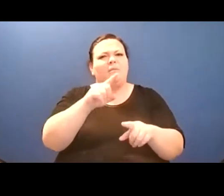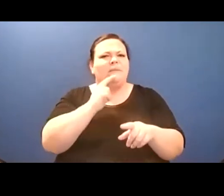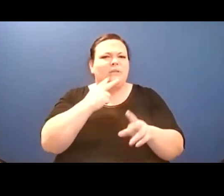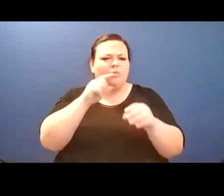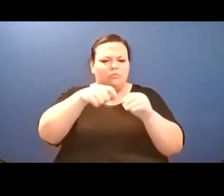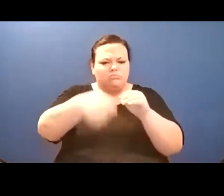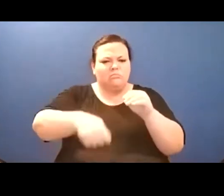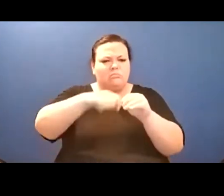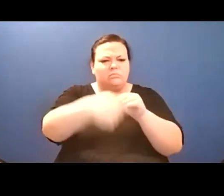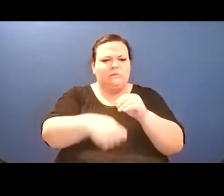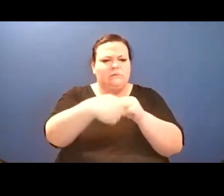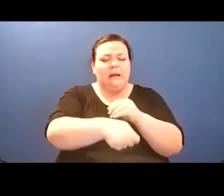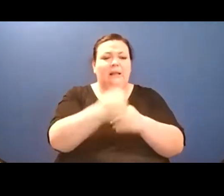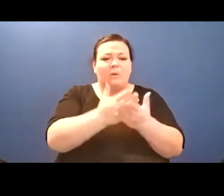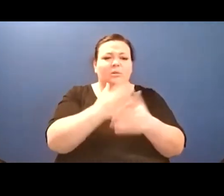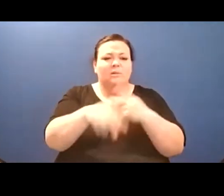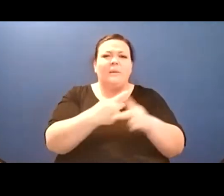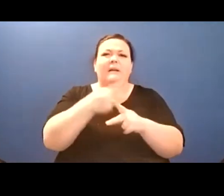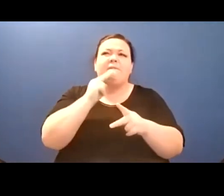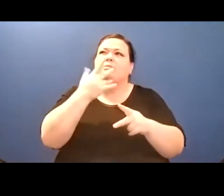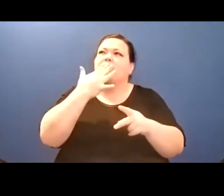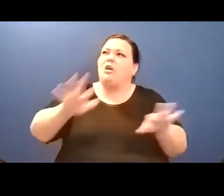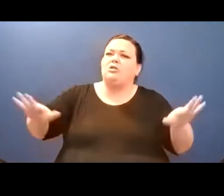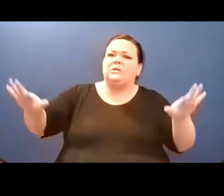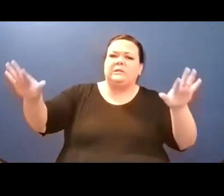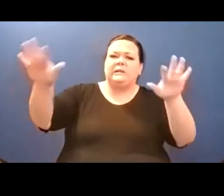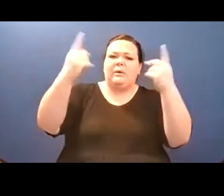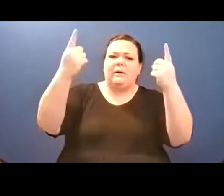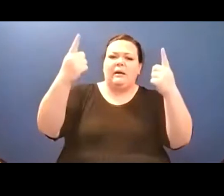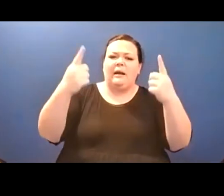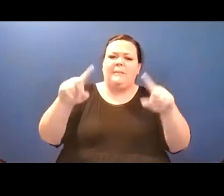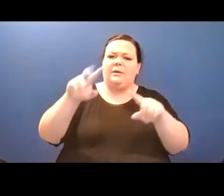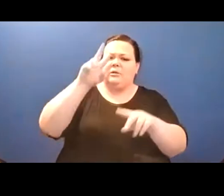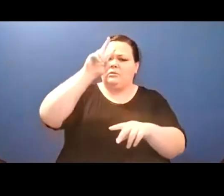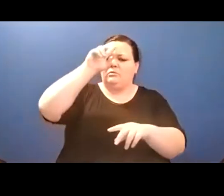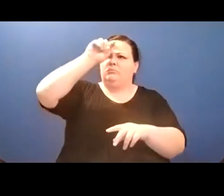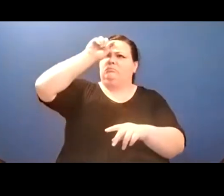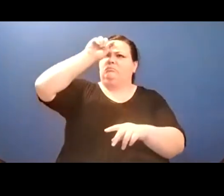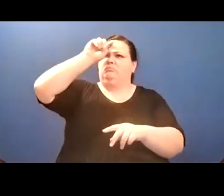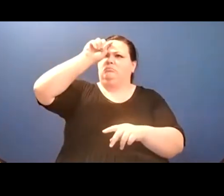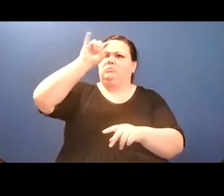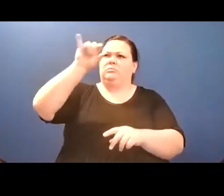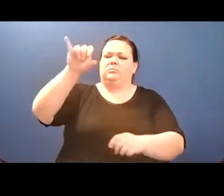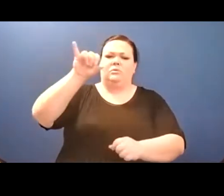You had so neutralized your systems of nostalgia it was nigh/ impossible remembering anything,